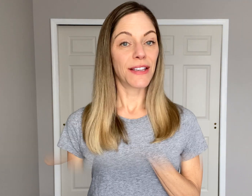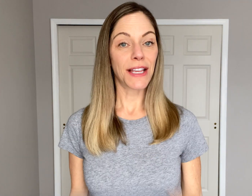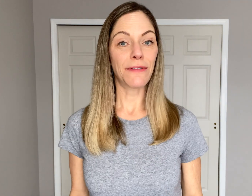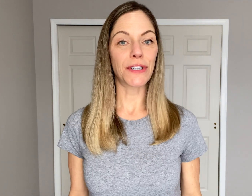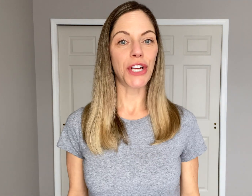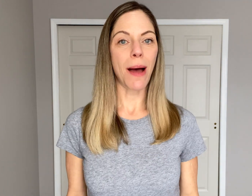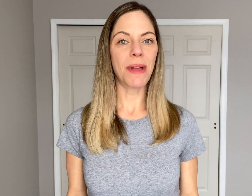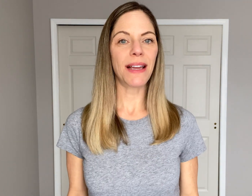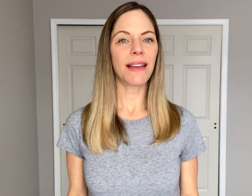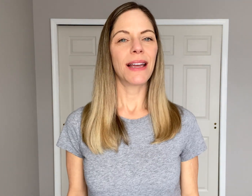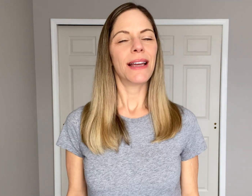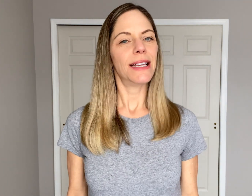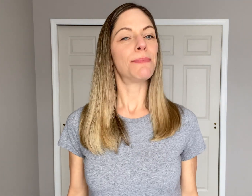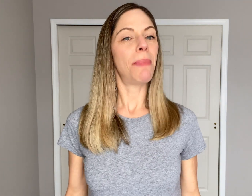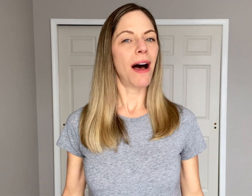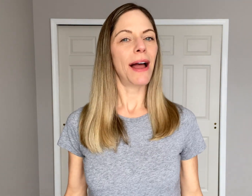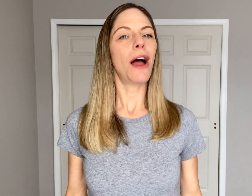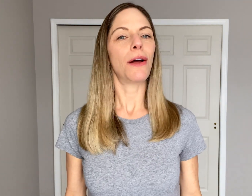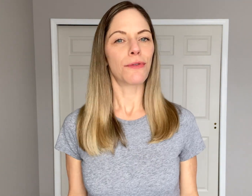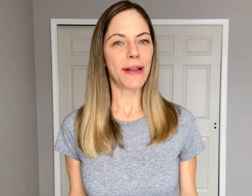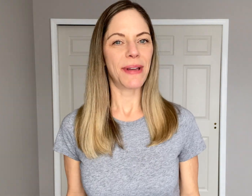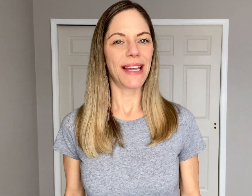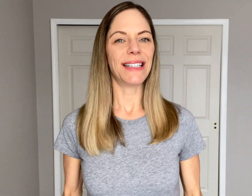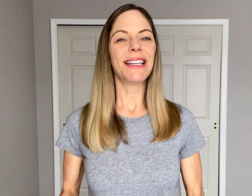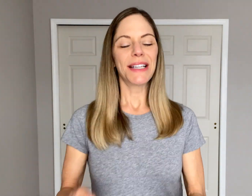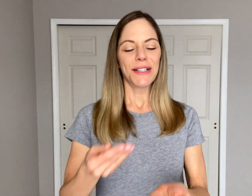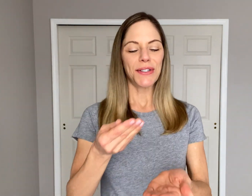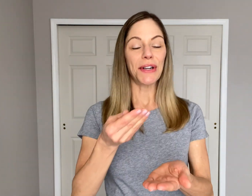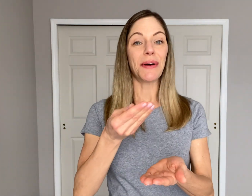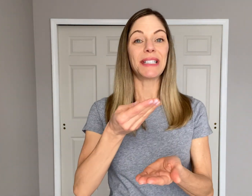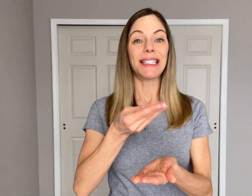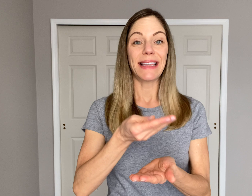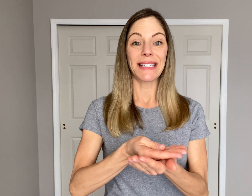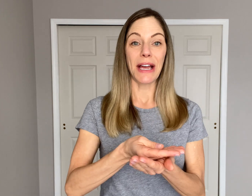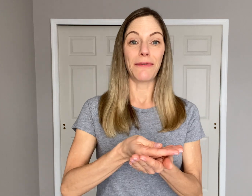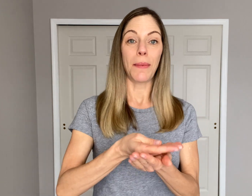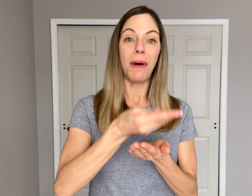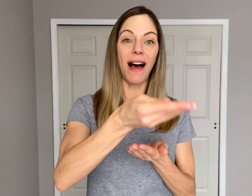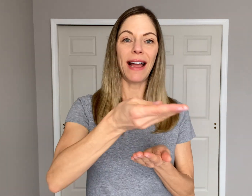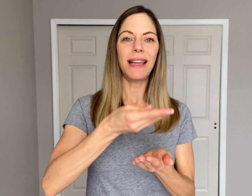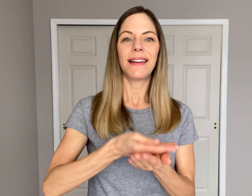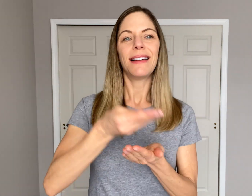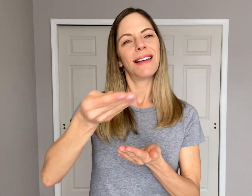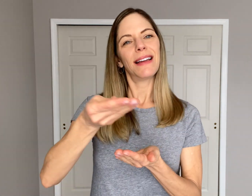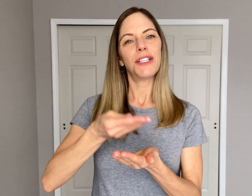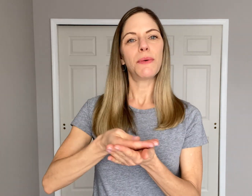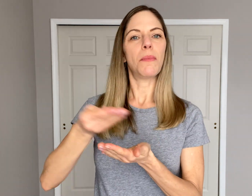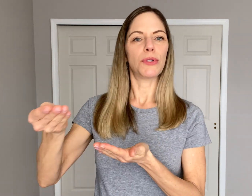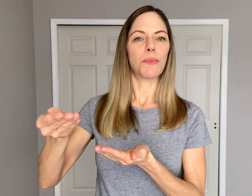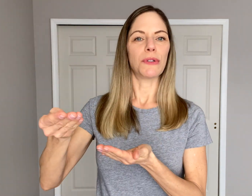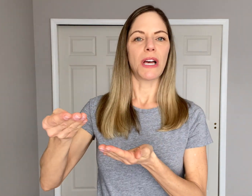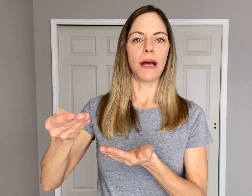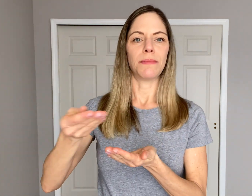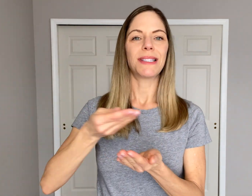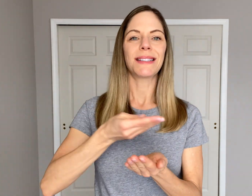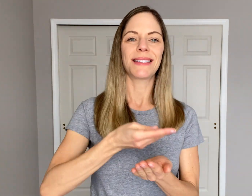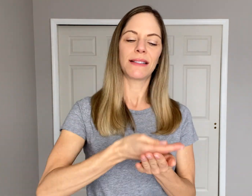The sign for "shopping" is "buy" on repeat. So you're going to take the sign for "buy' and do it multiple times.